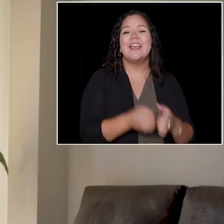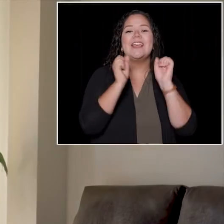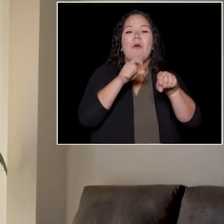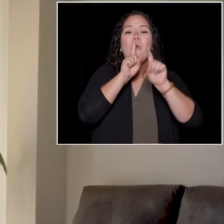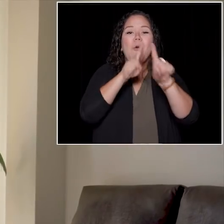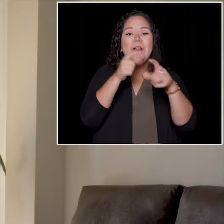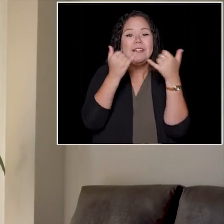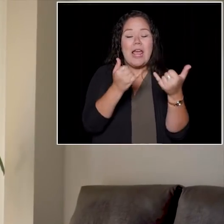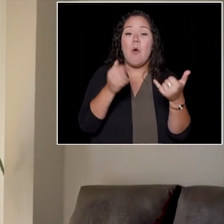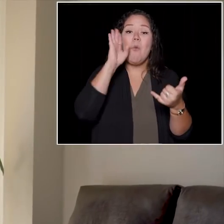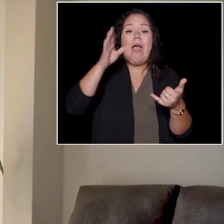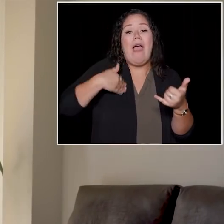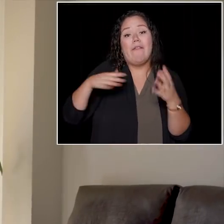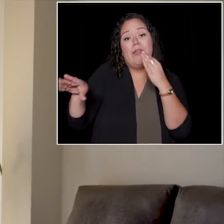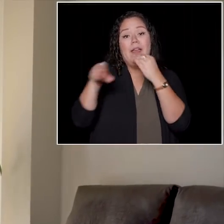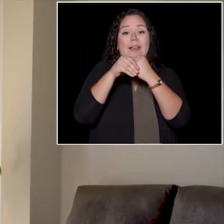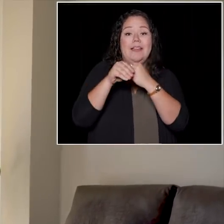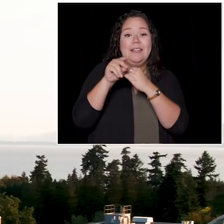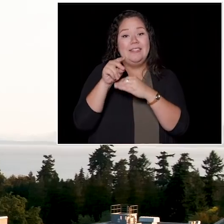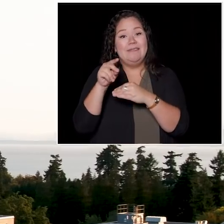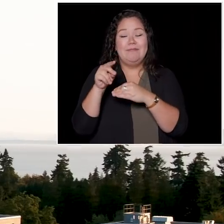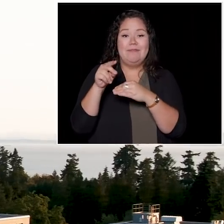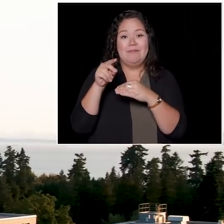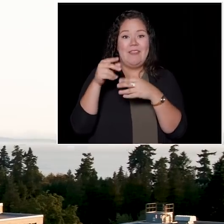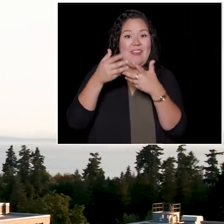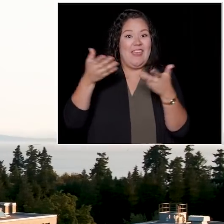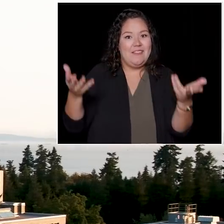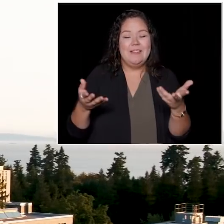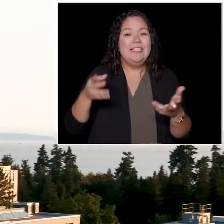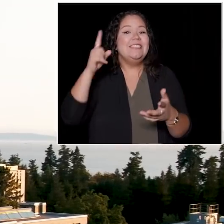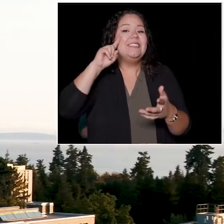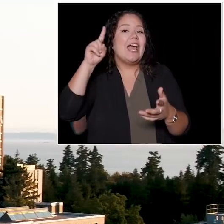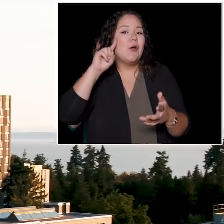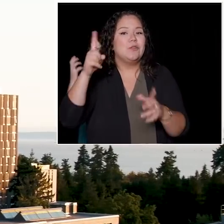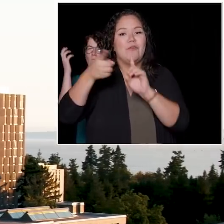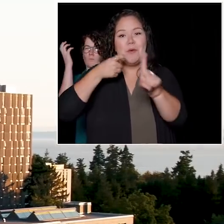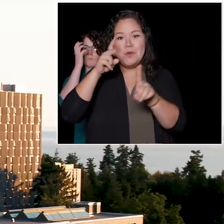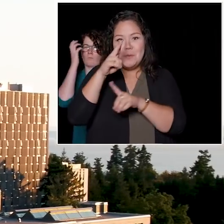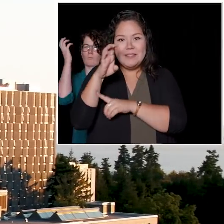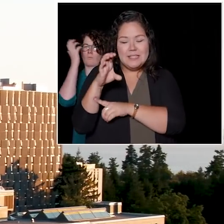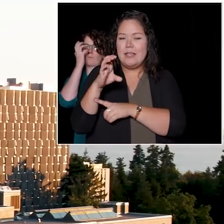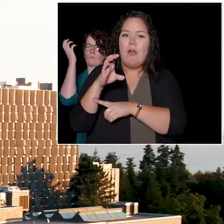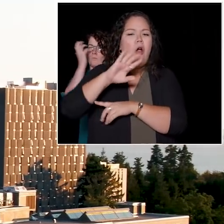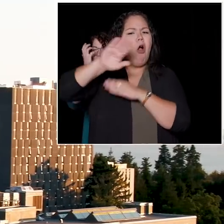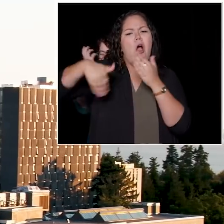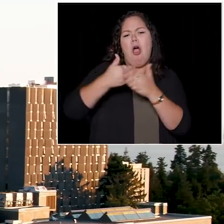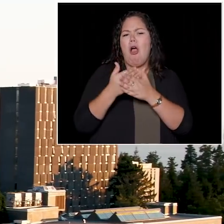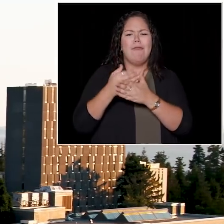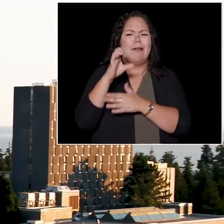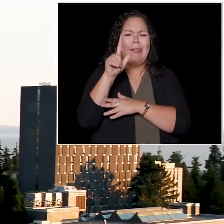Order now and receive a bonus disc, the sounds of UBC, including all the campus classics,